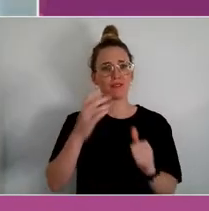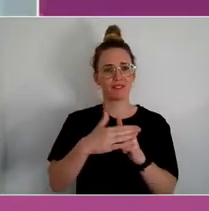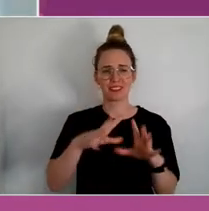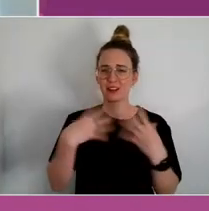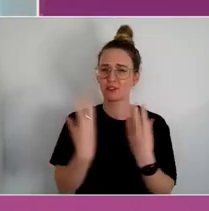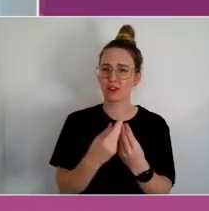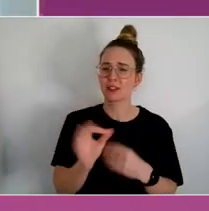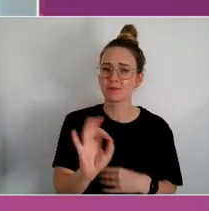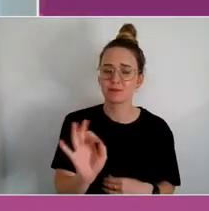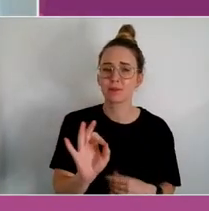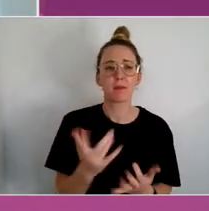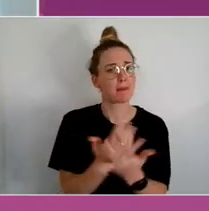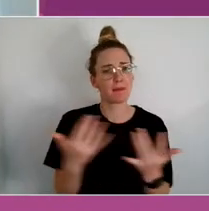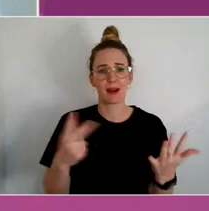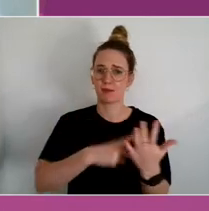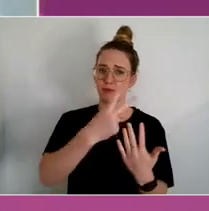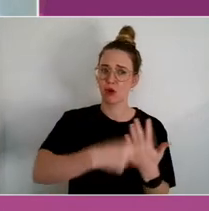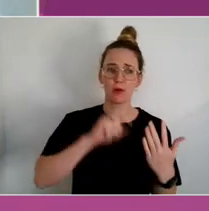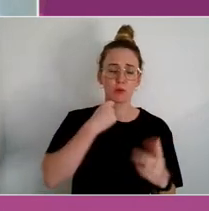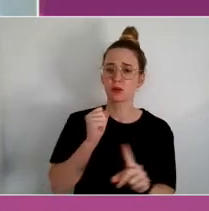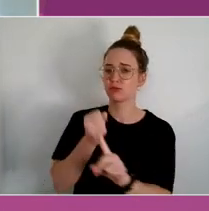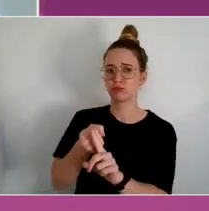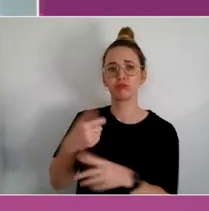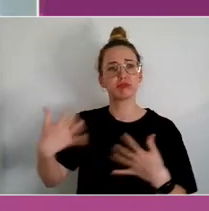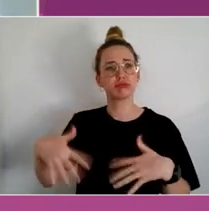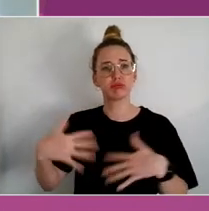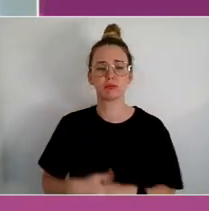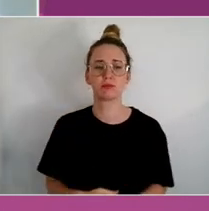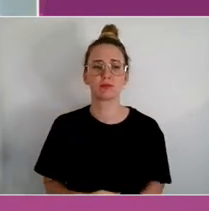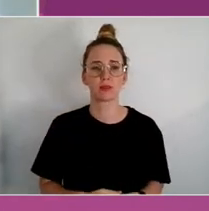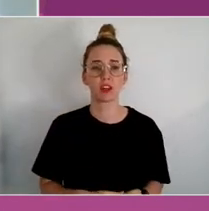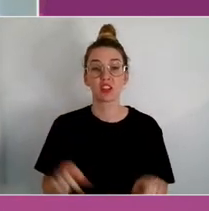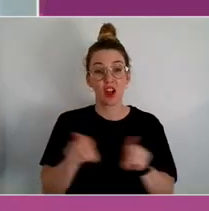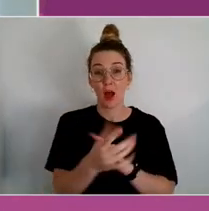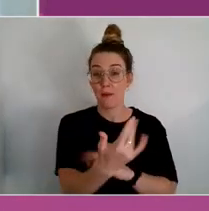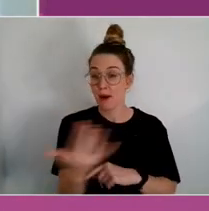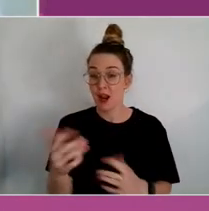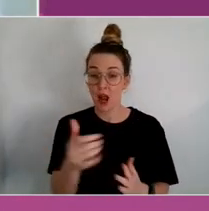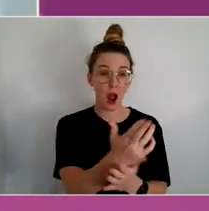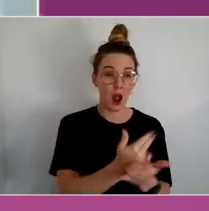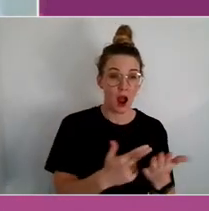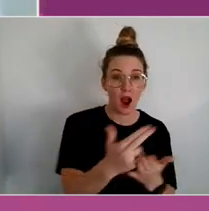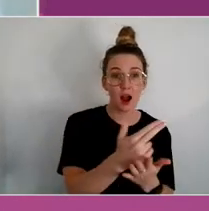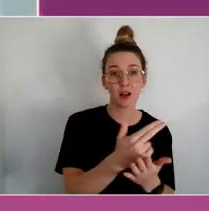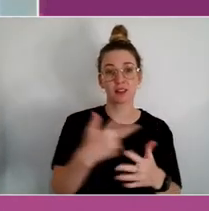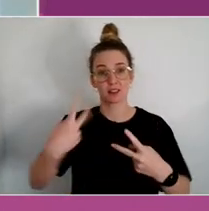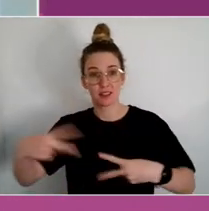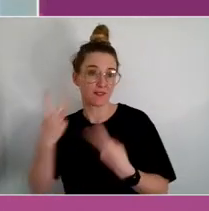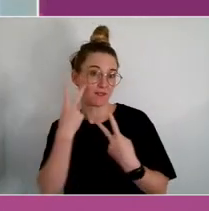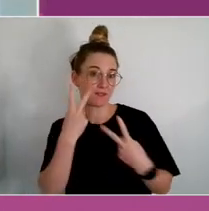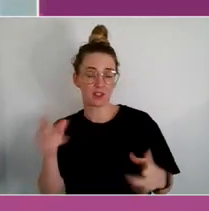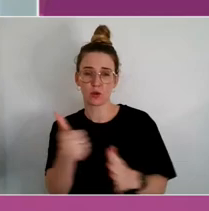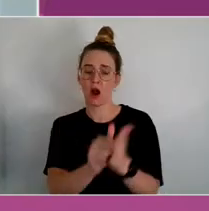Like everyone here, the arts, music, dance, visual arts, all play a huge role in my own